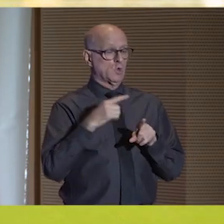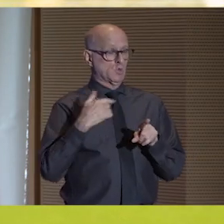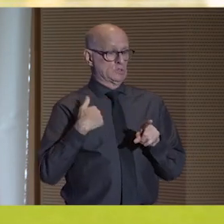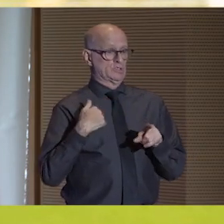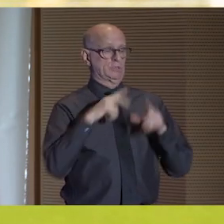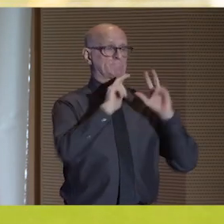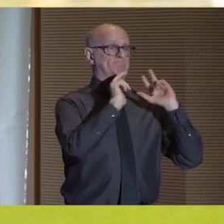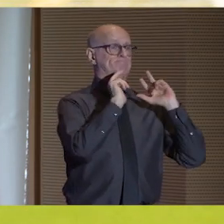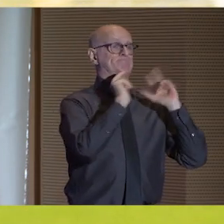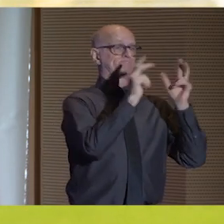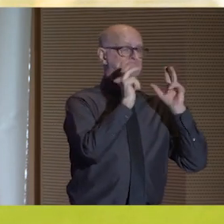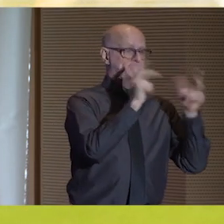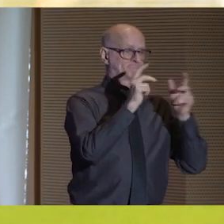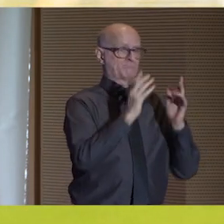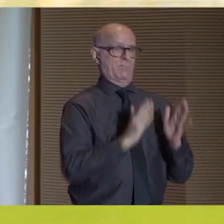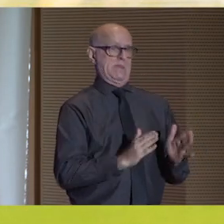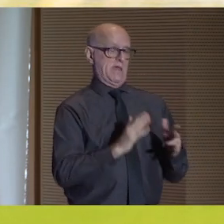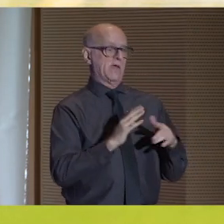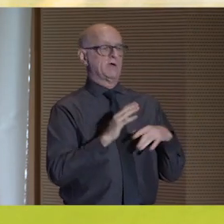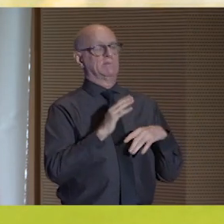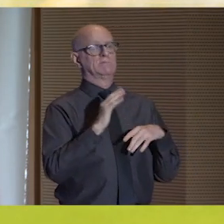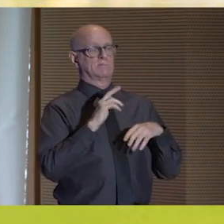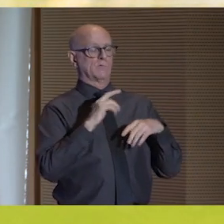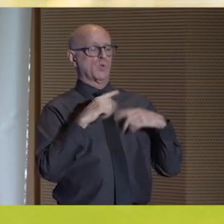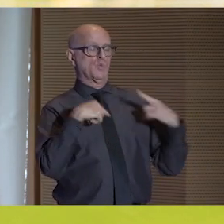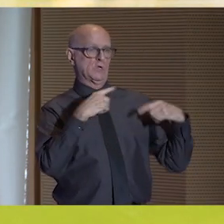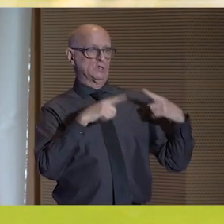standout wheelchair basketball team.